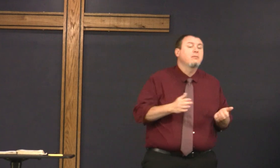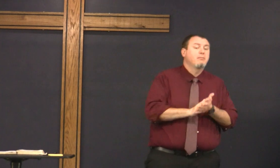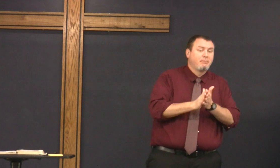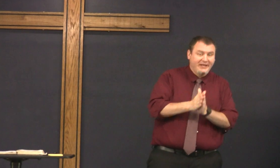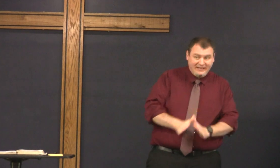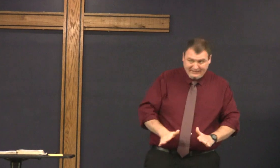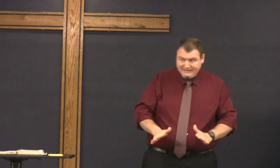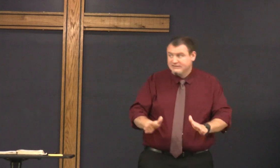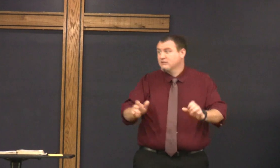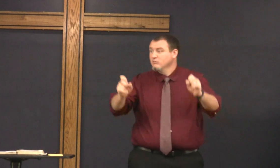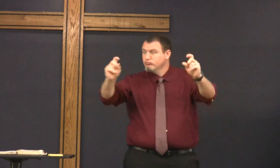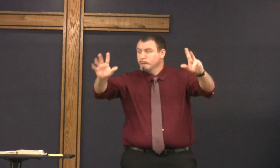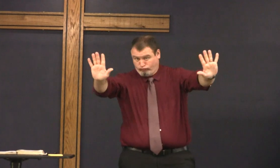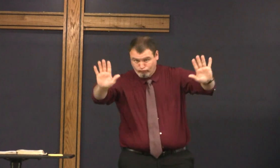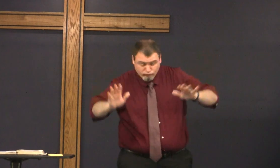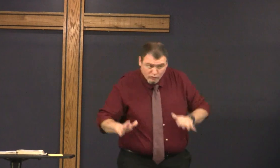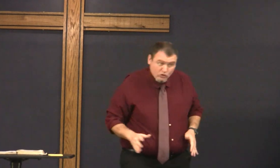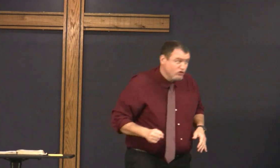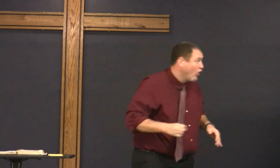double sight okay